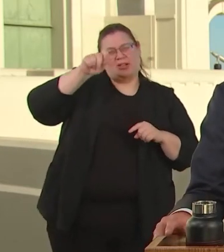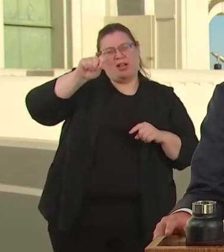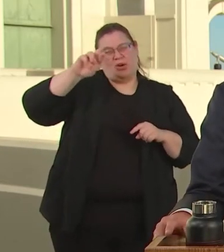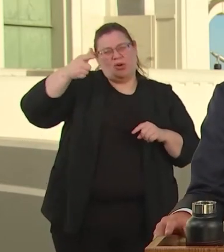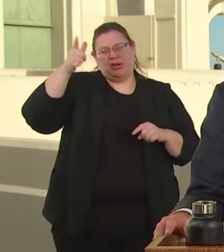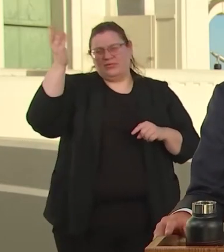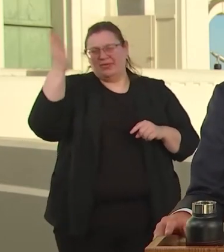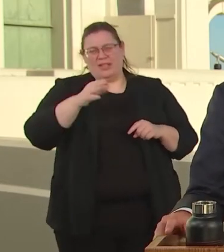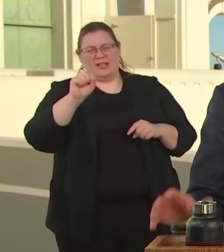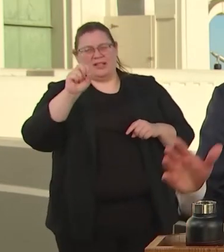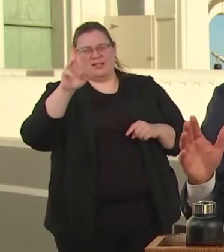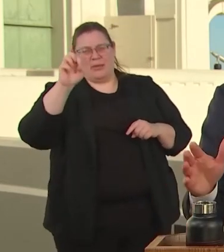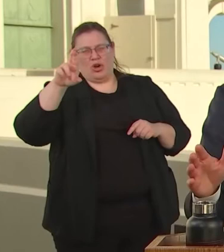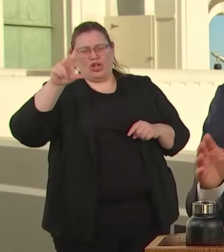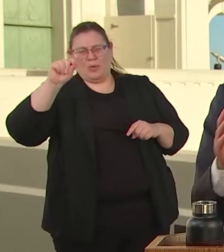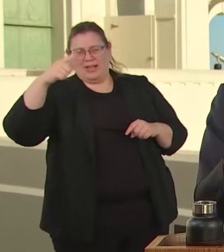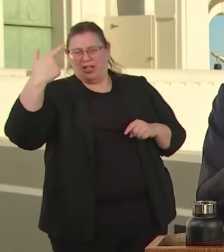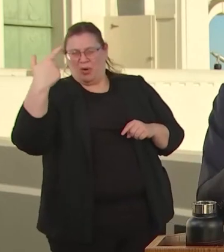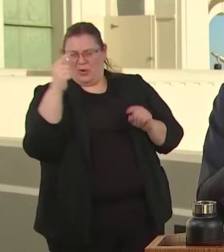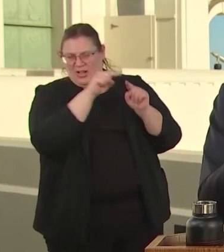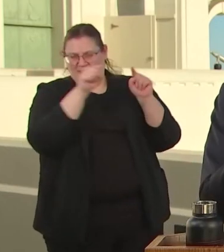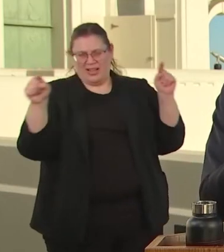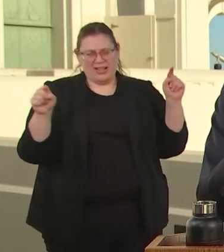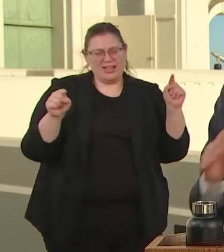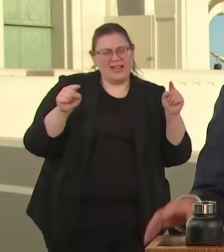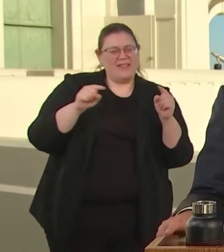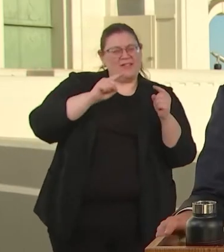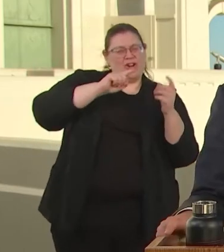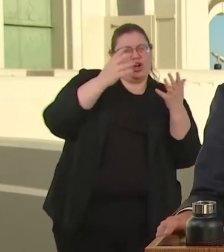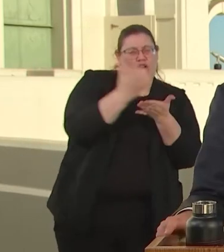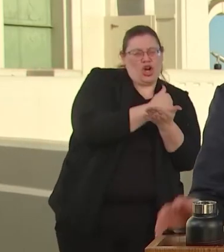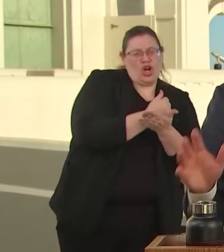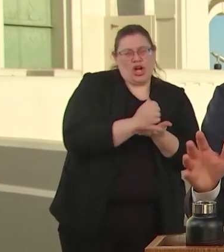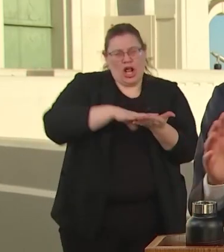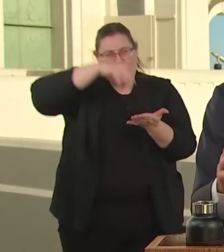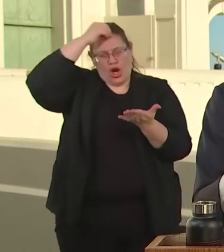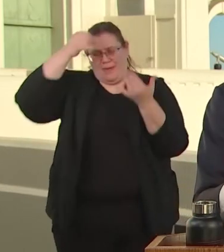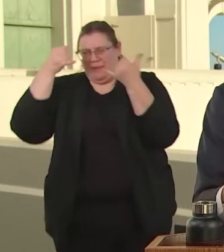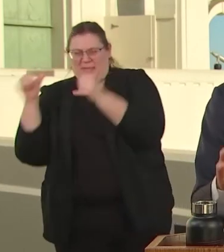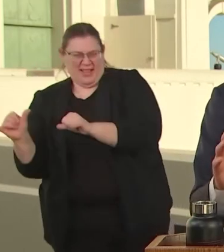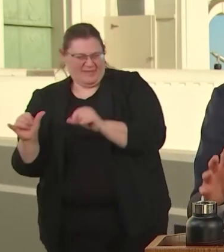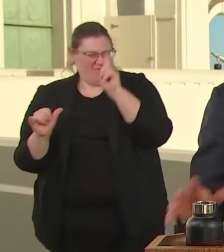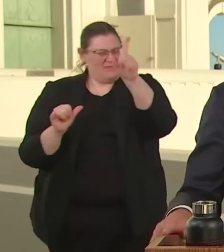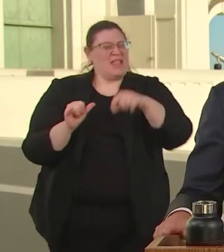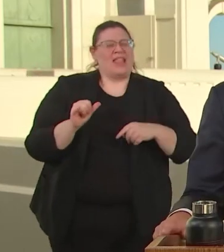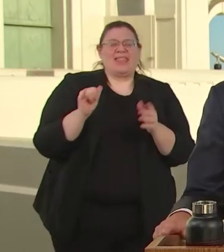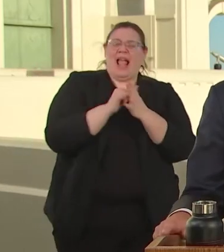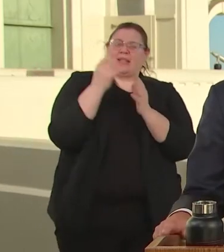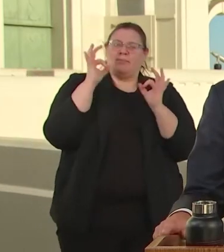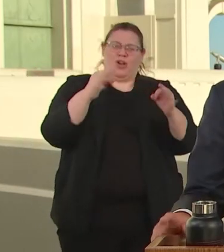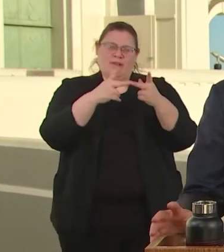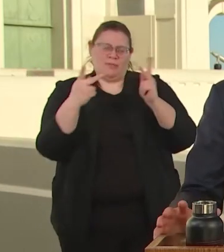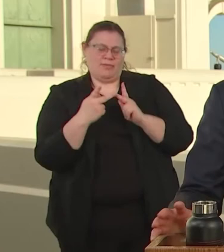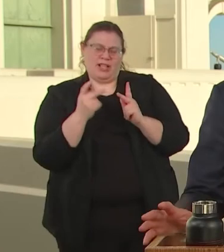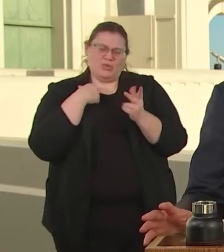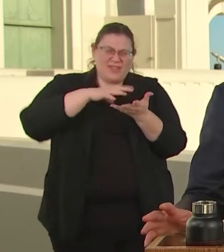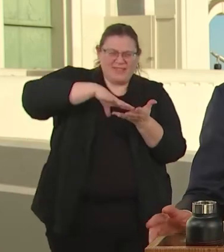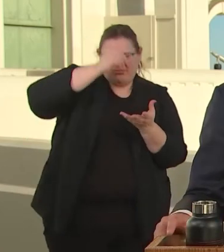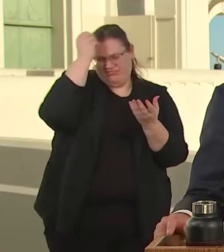EARN, LEARN, PLAY. EARN, LEARN, PLAY, IS ONE-STOP SHOP TO WORK, STUDY AND HAVE